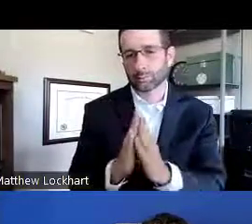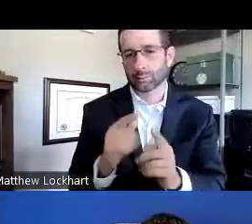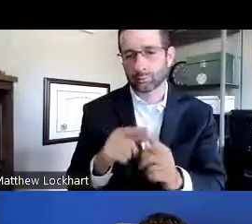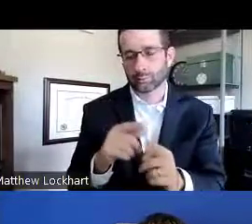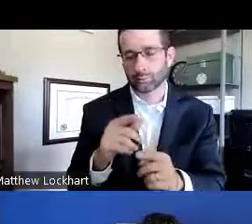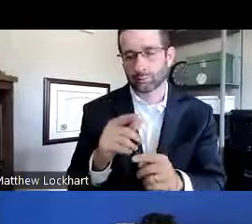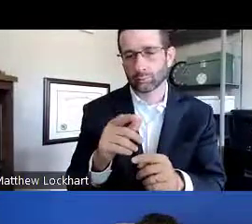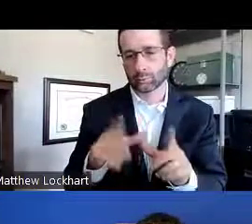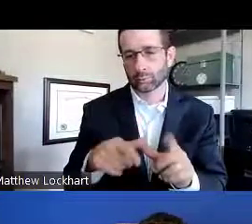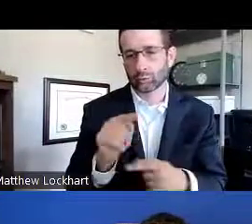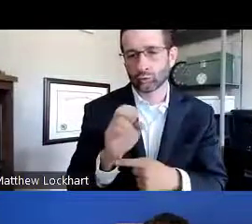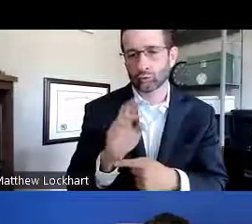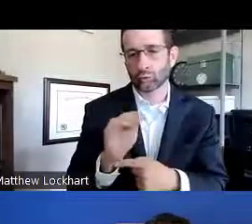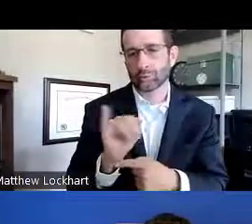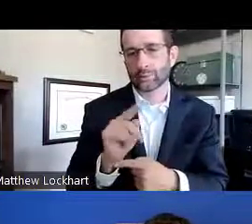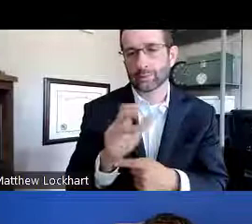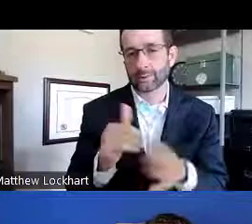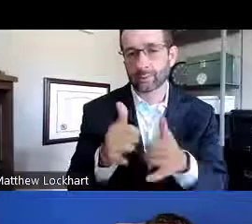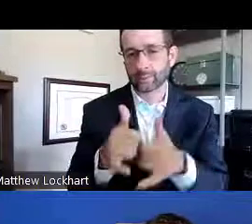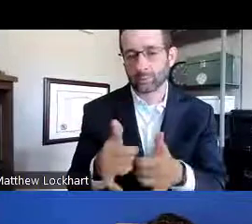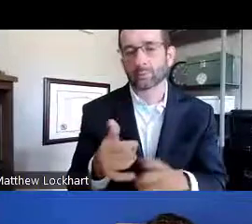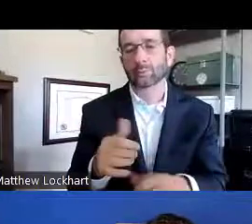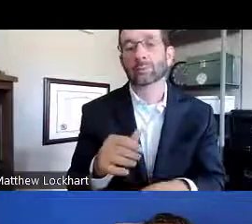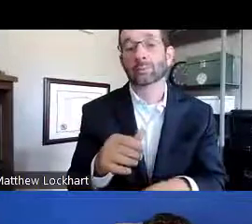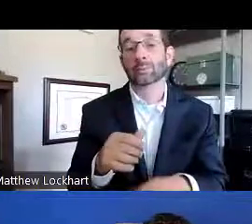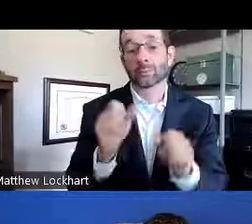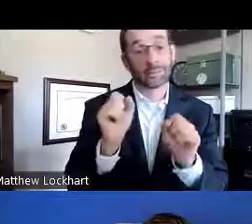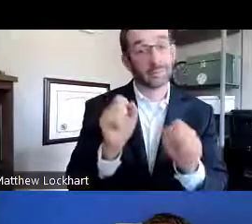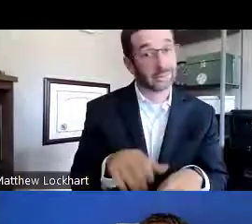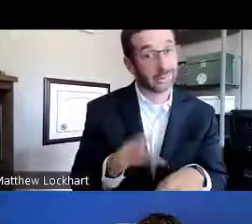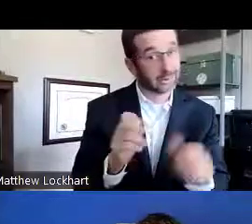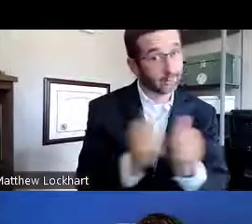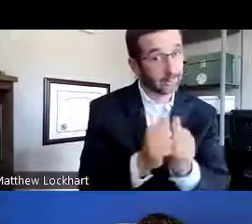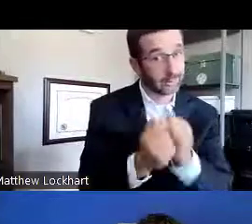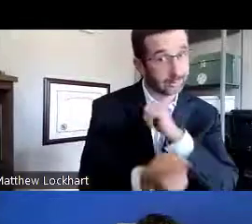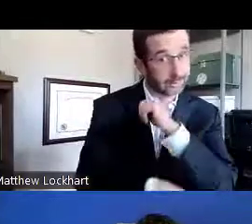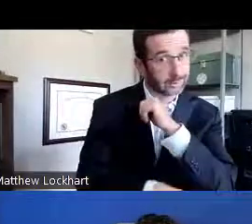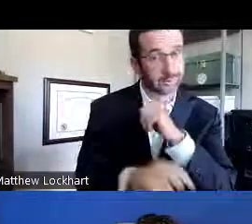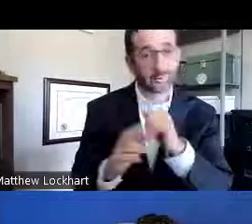then you would send us a request with a termination award notice